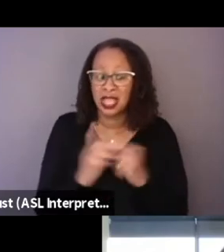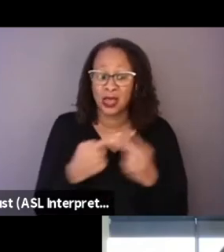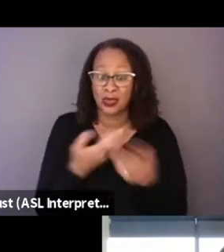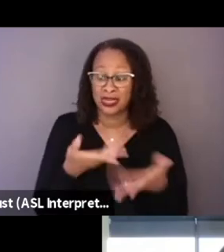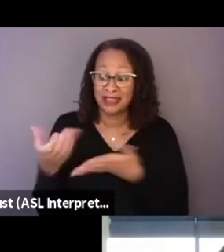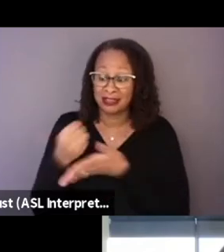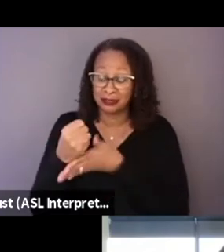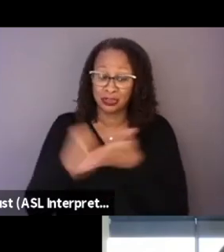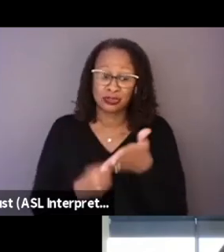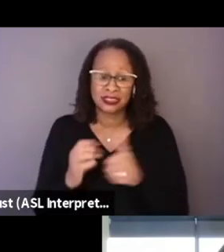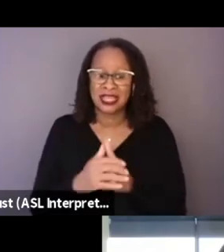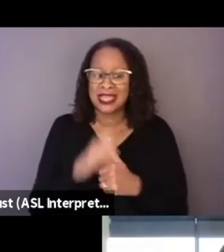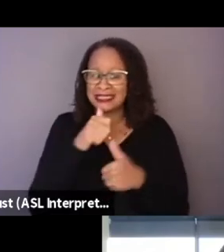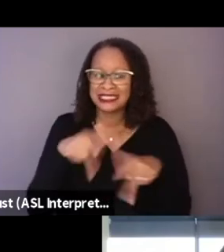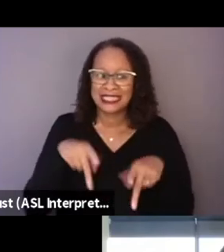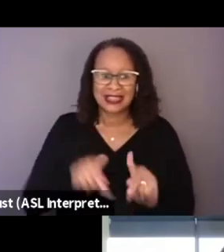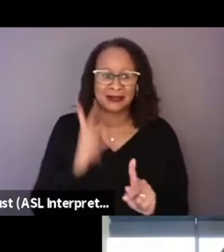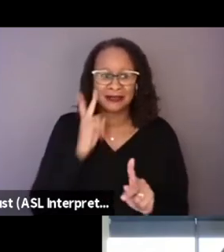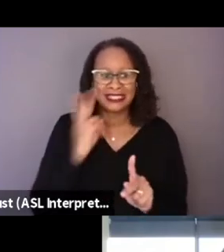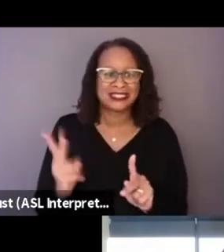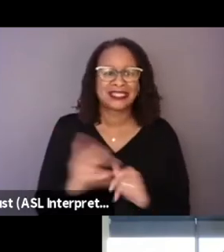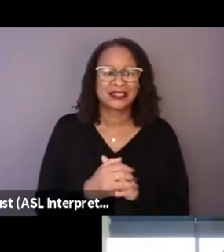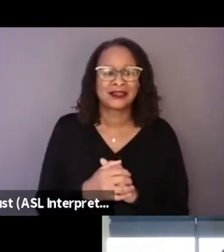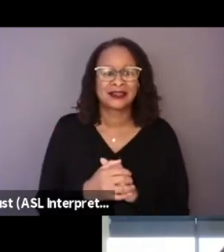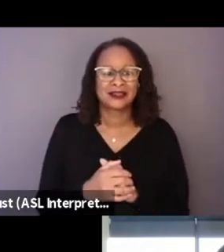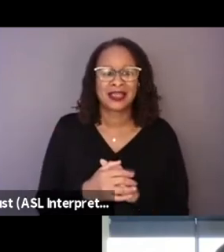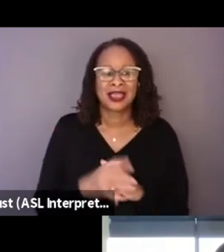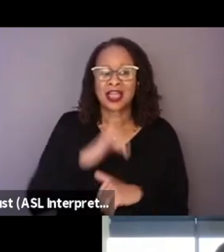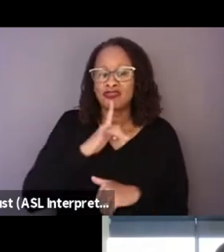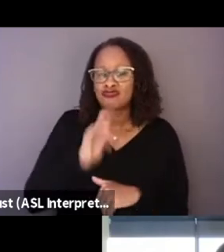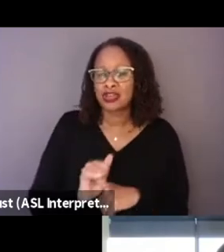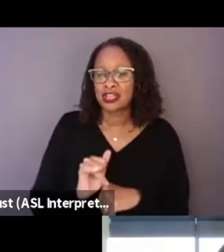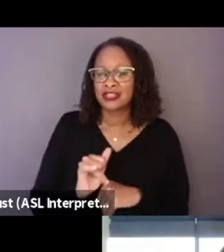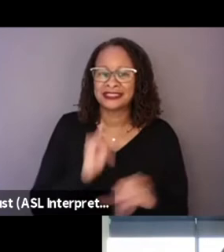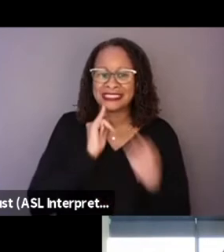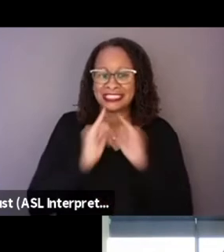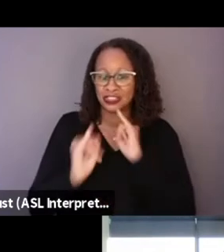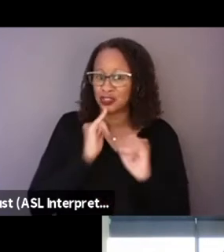he didn't let them see the real interviews or the faces.